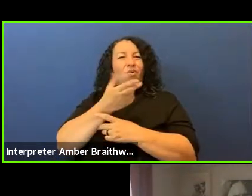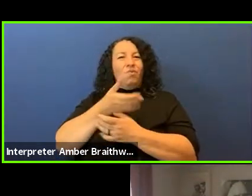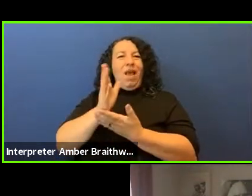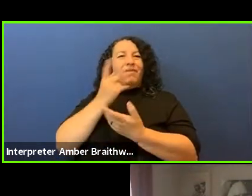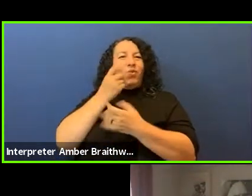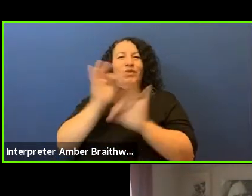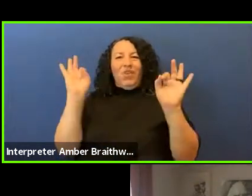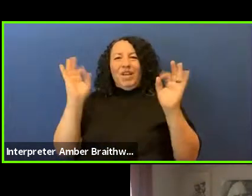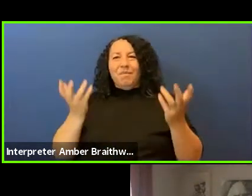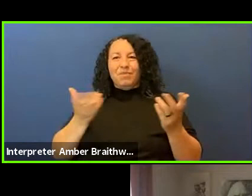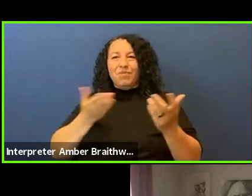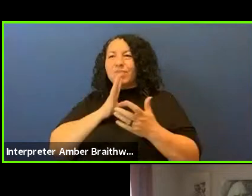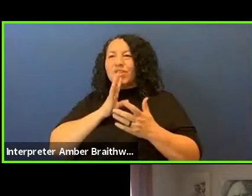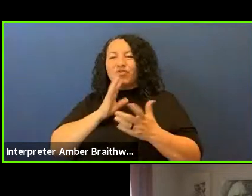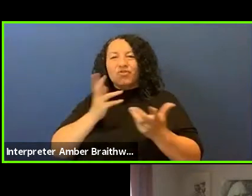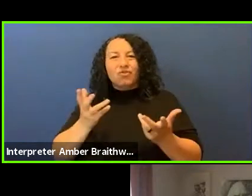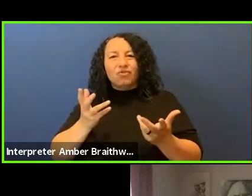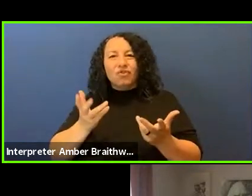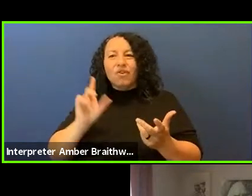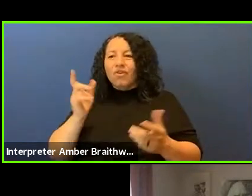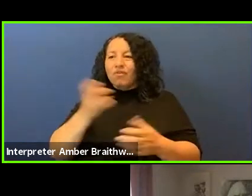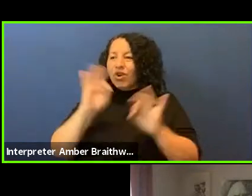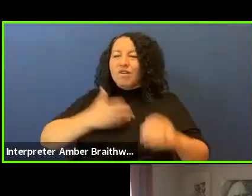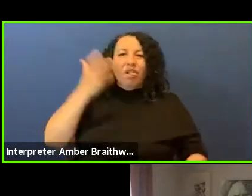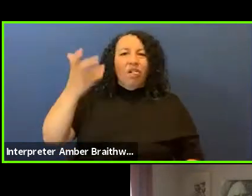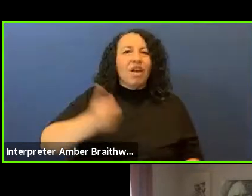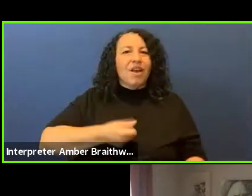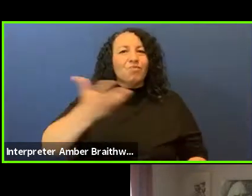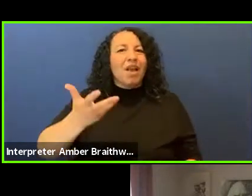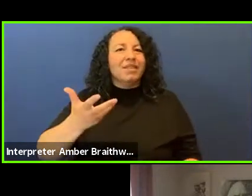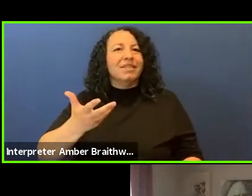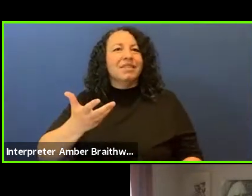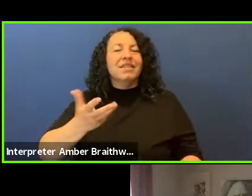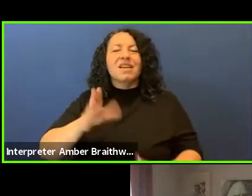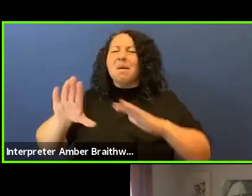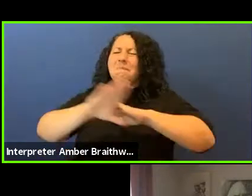and basic, basic civil and constitutional rights here in the United States